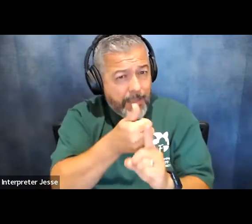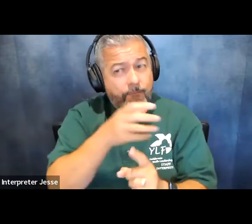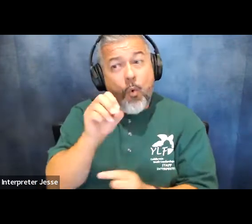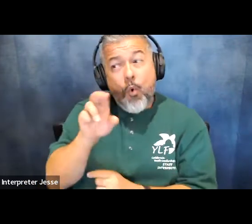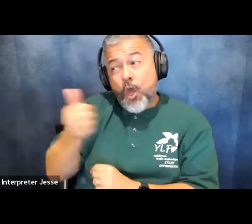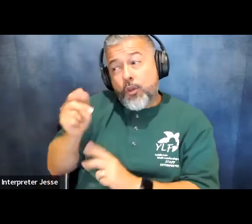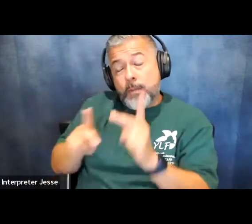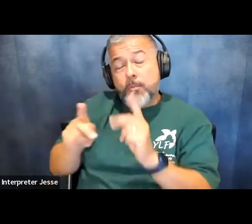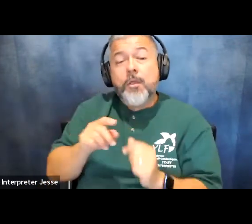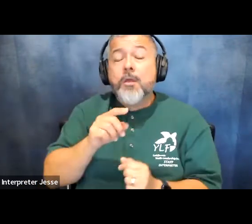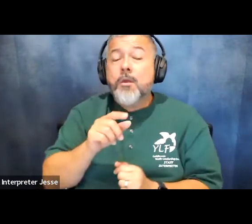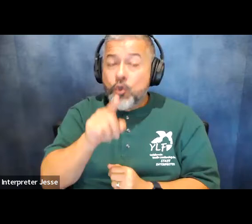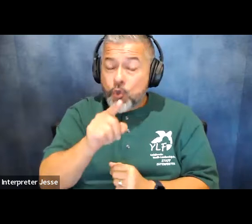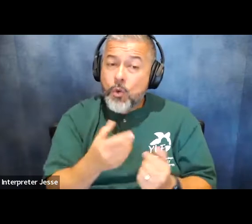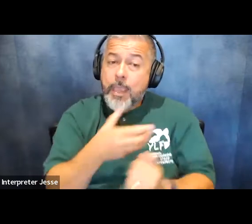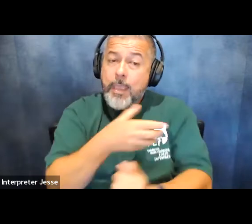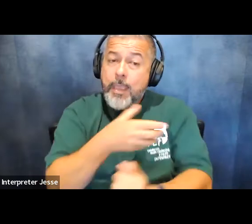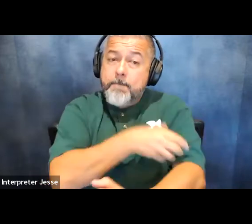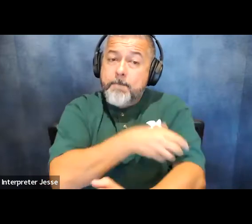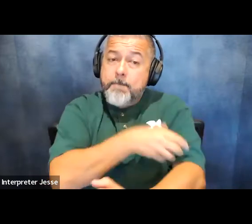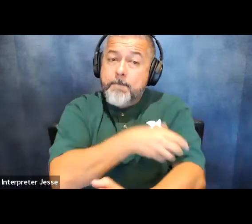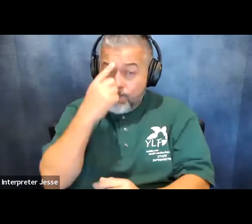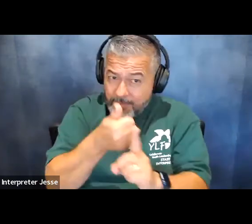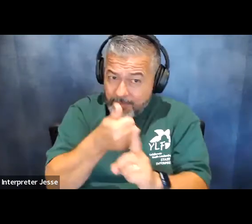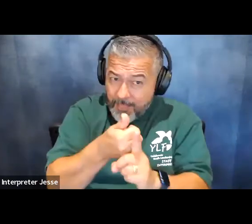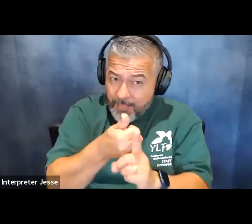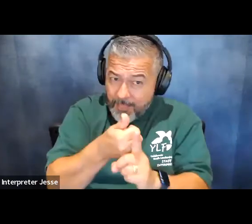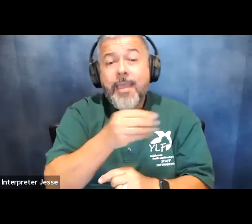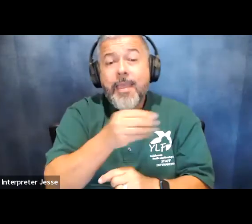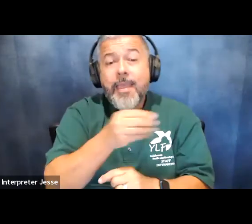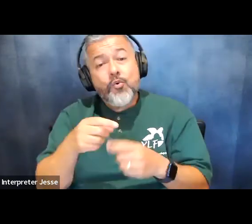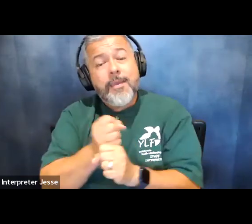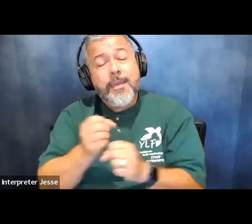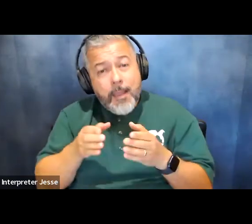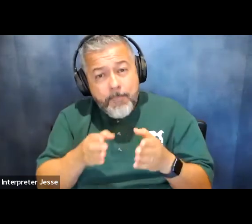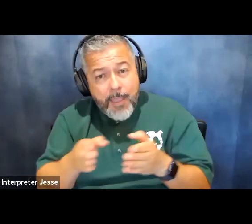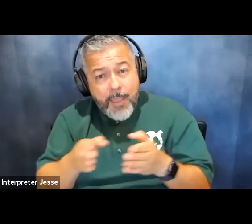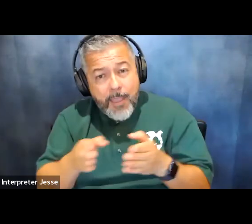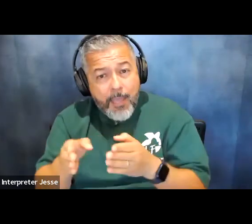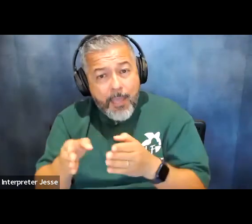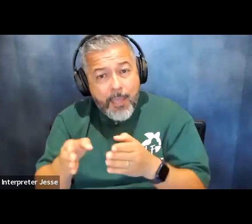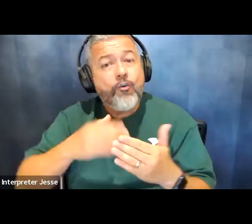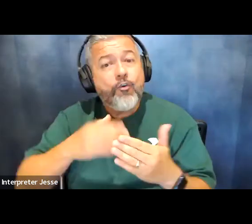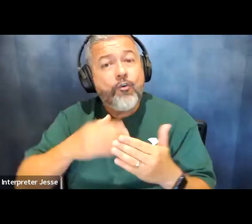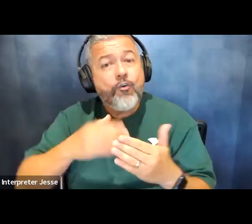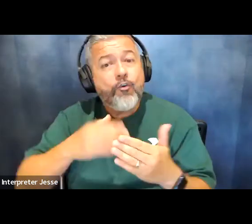you are also empowering and creating a pathway for the next person there is more to this law